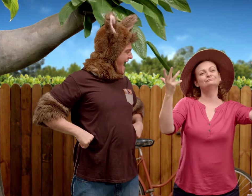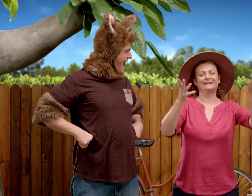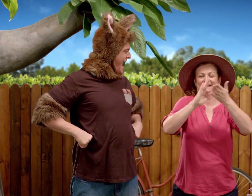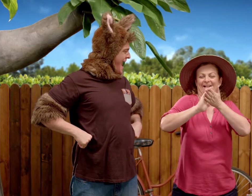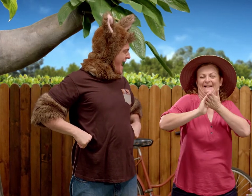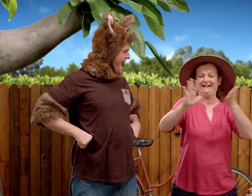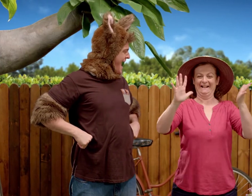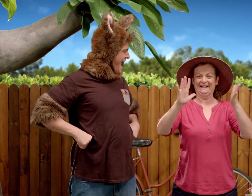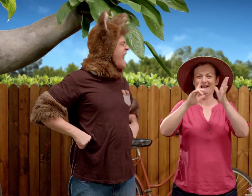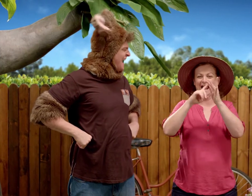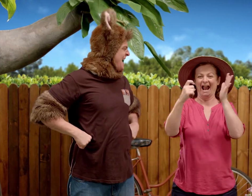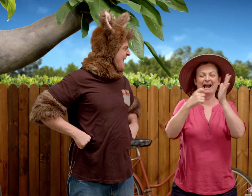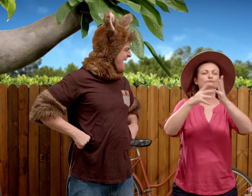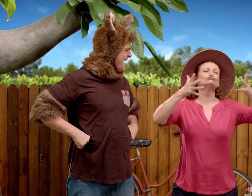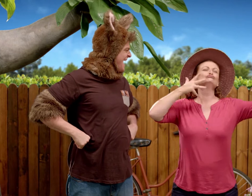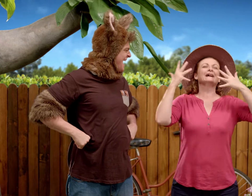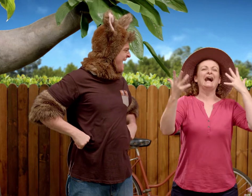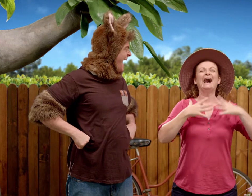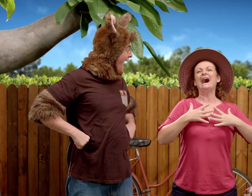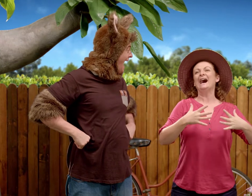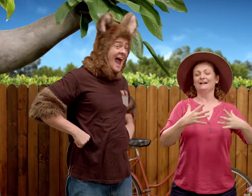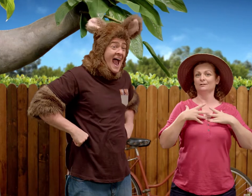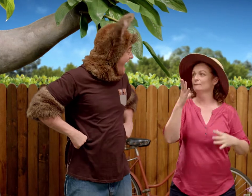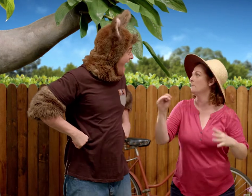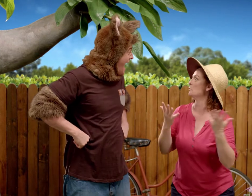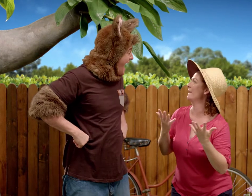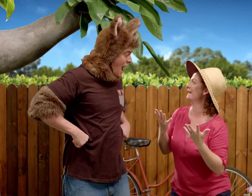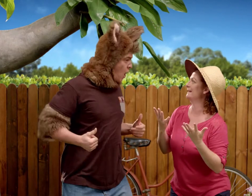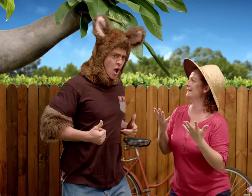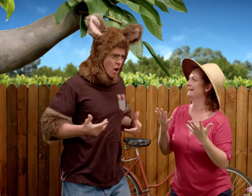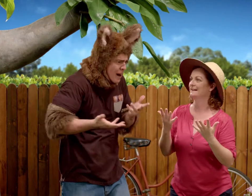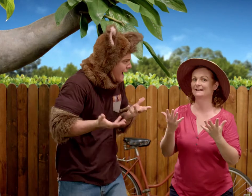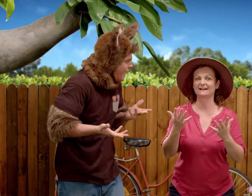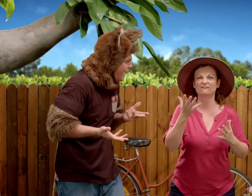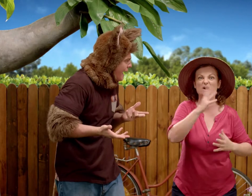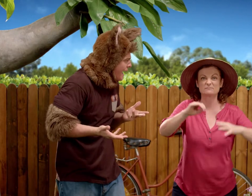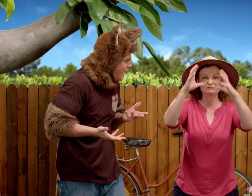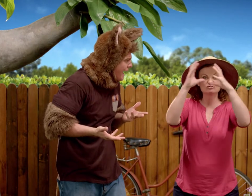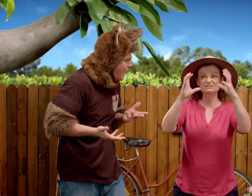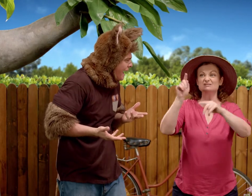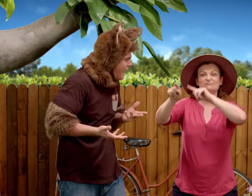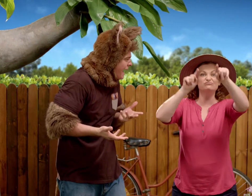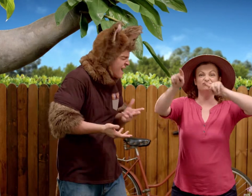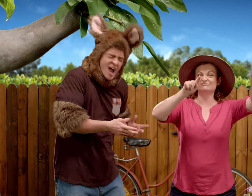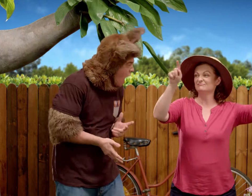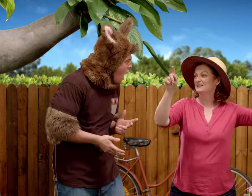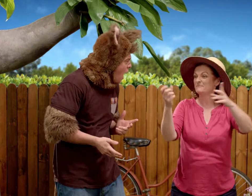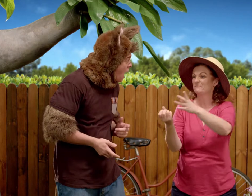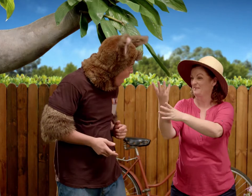All this clean fresh air. Do you know where that comes from? Where? It comes from the trees